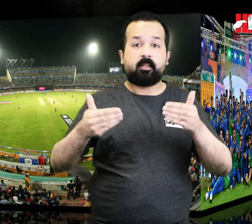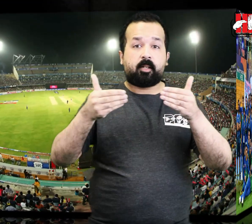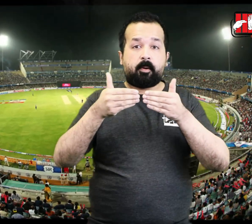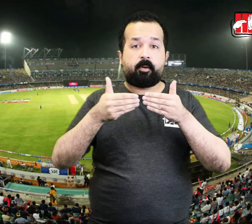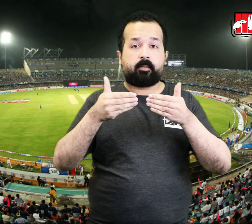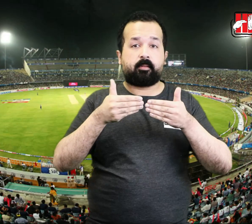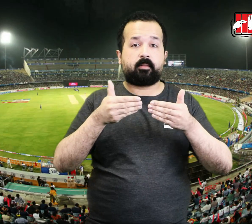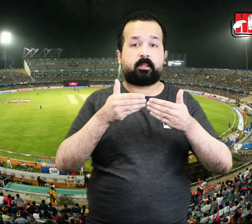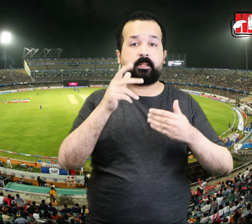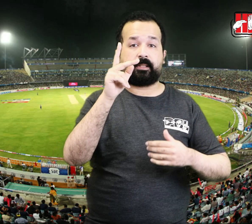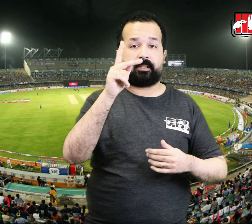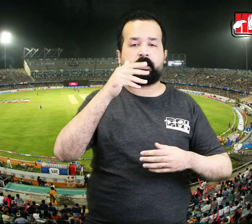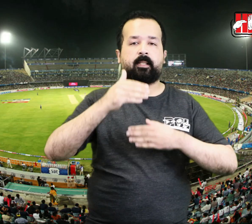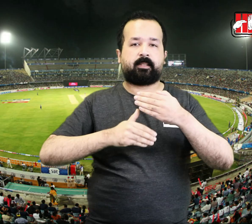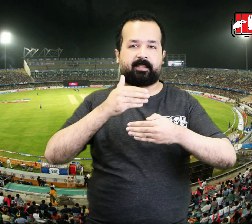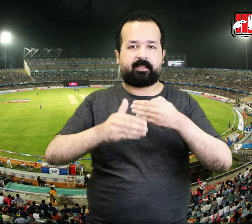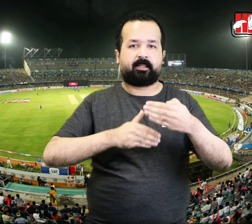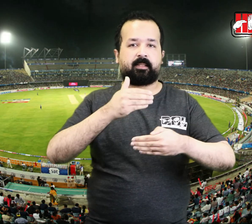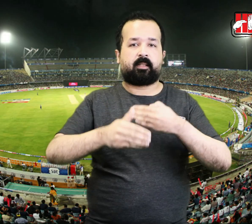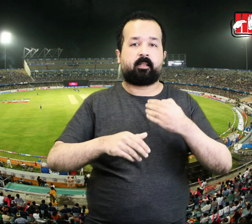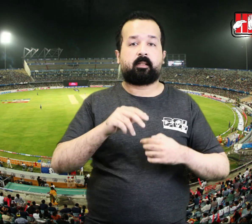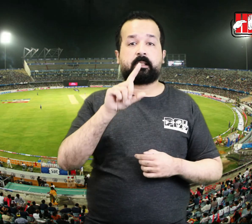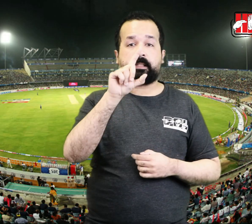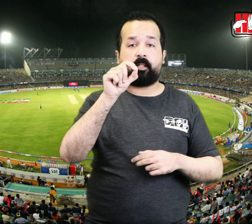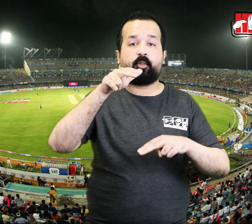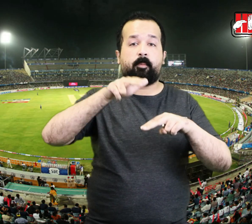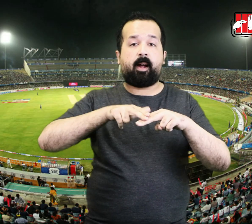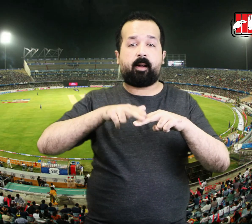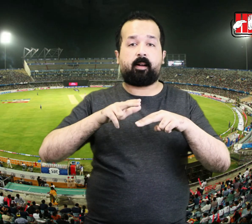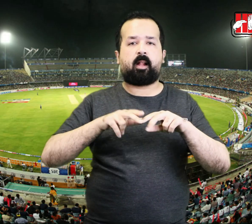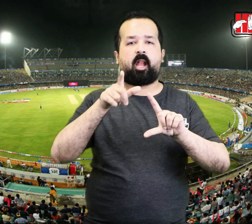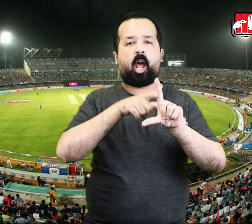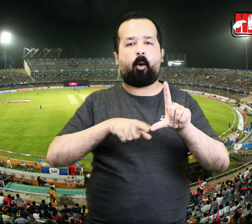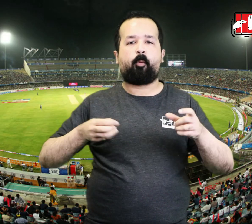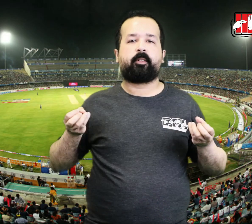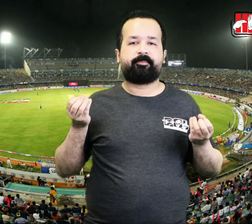The second phase of the event will start on February 10 in Lahore.